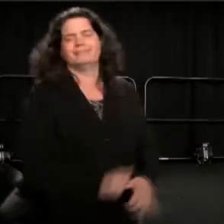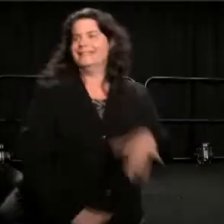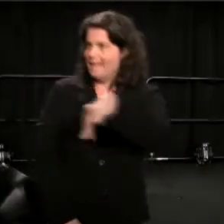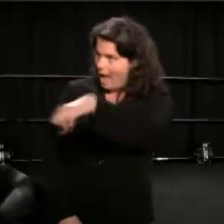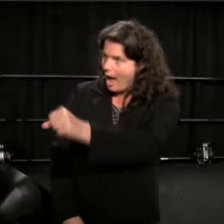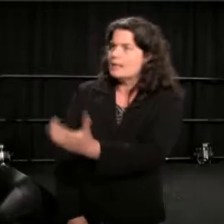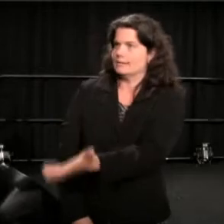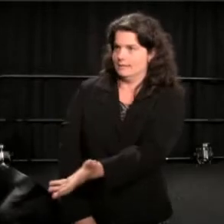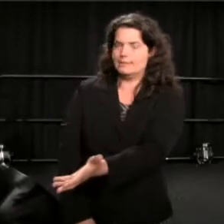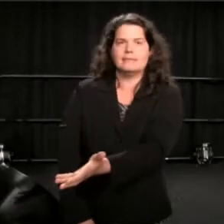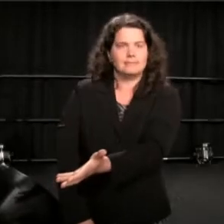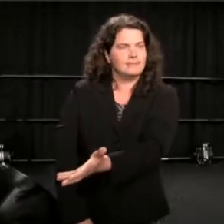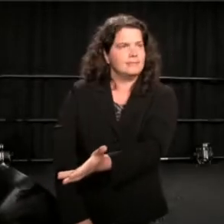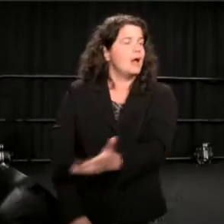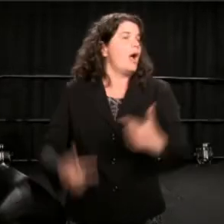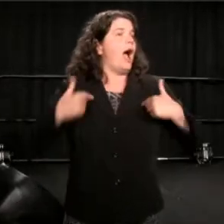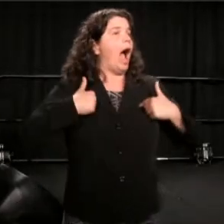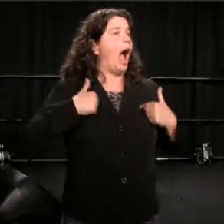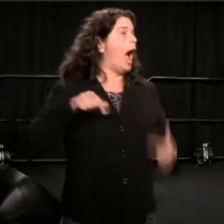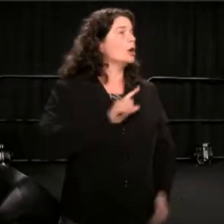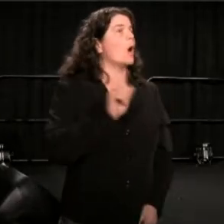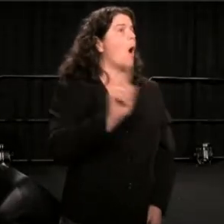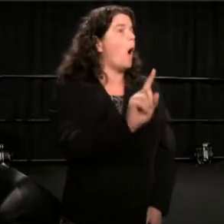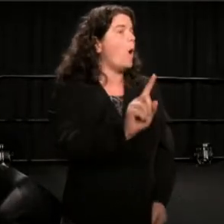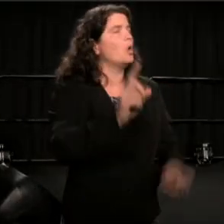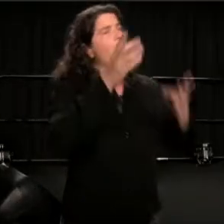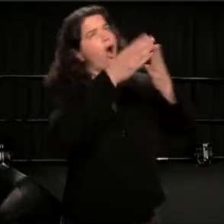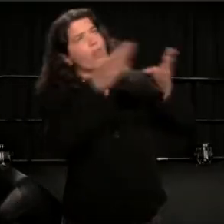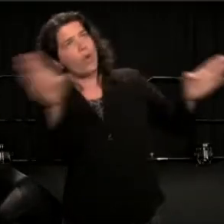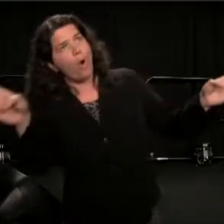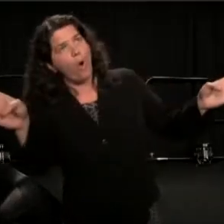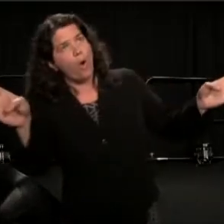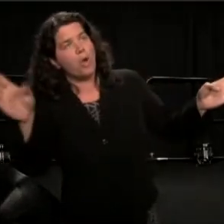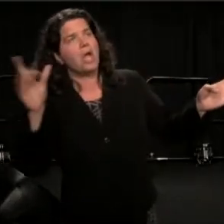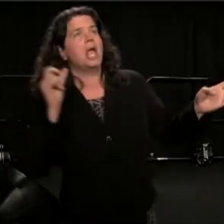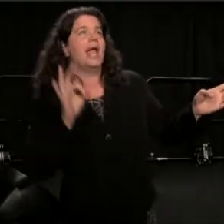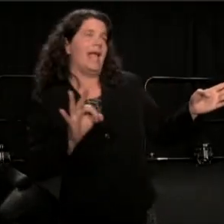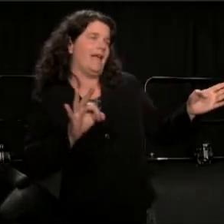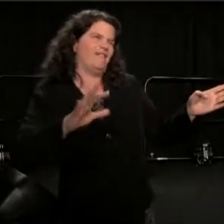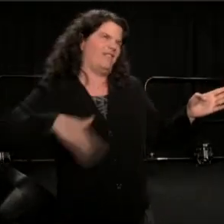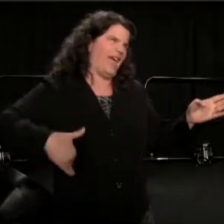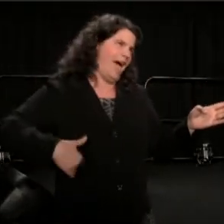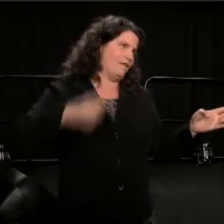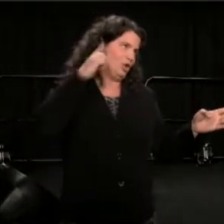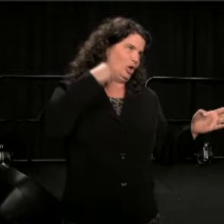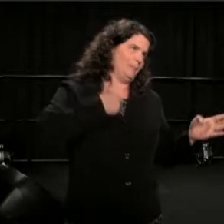Whereas, wherever I go, on the whole, if they hadn't heard me say I was in favor of marijuana,